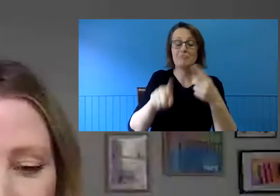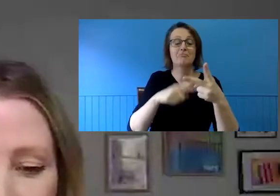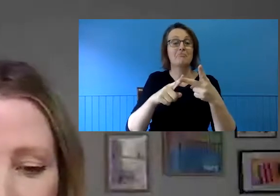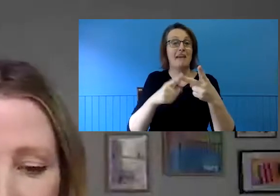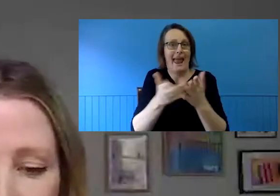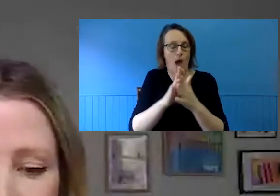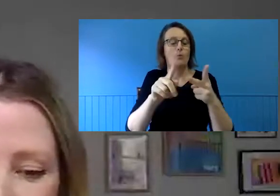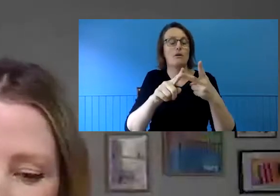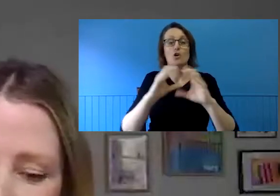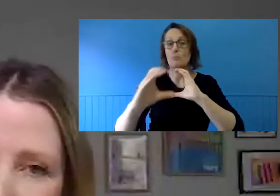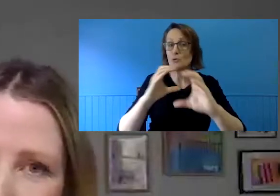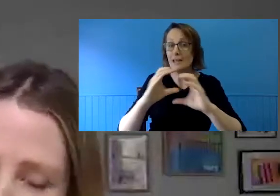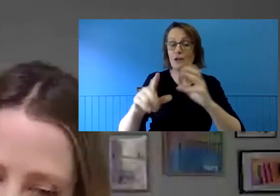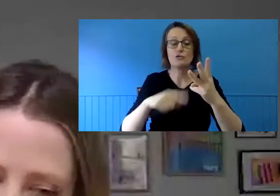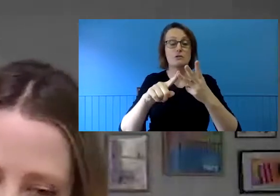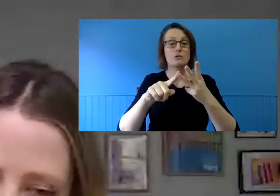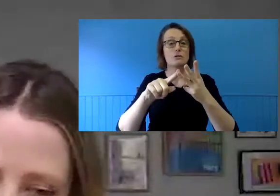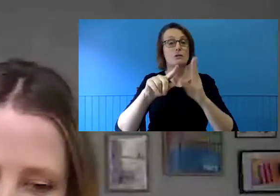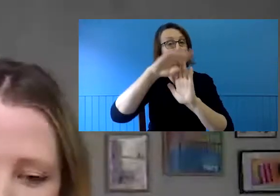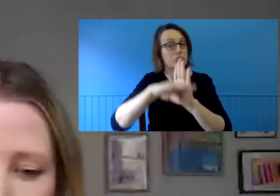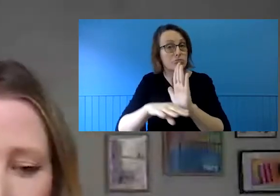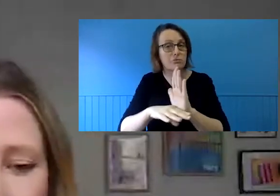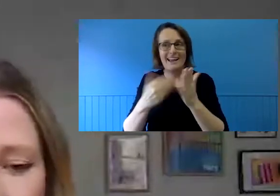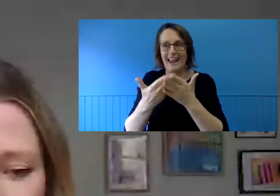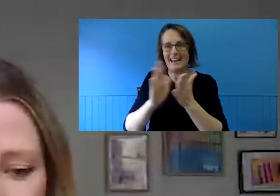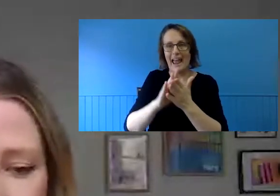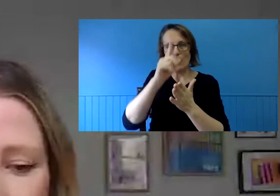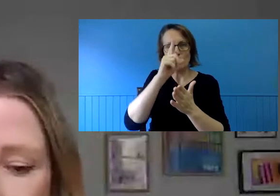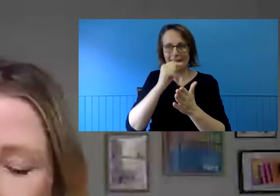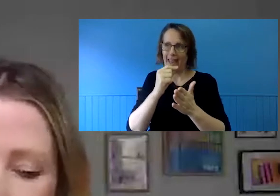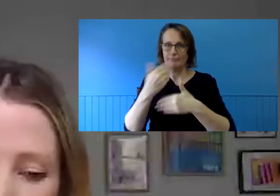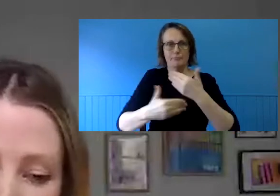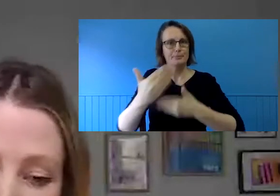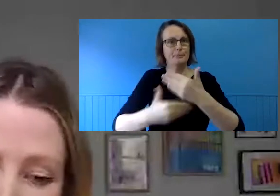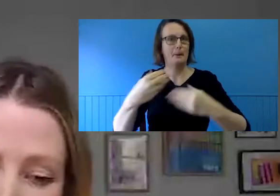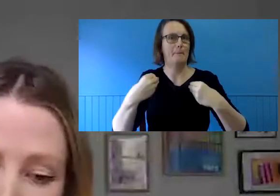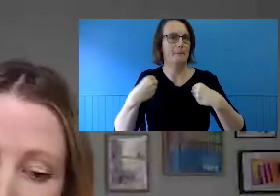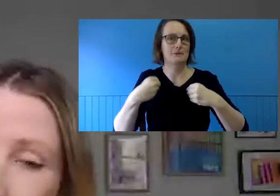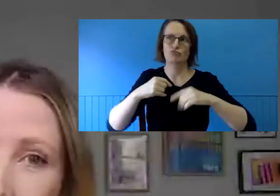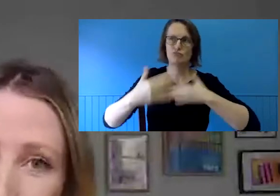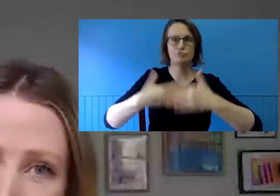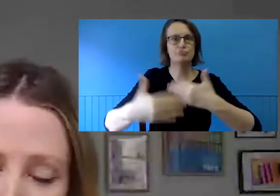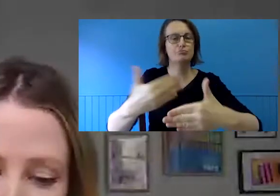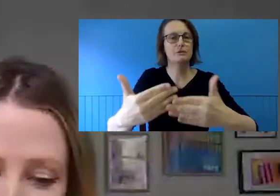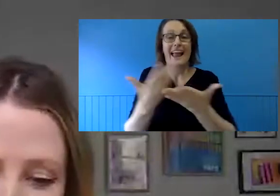and how to balance productivity as well how to access digital inequality and team wellbeing.